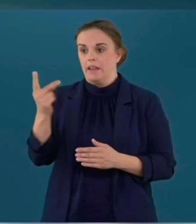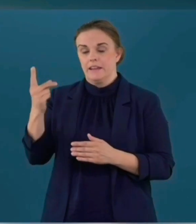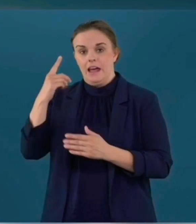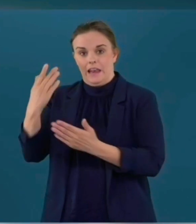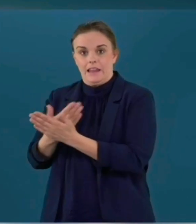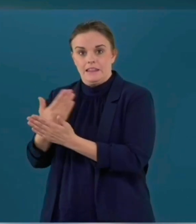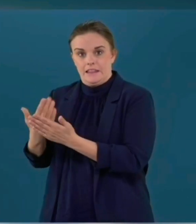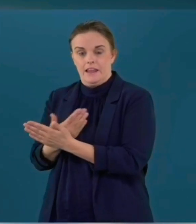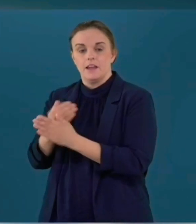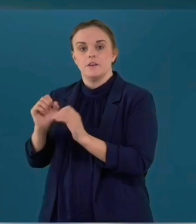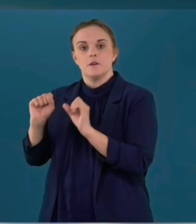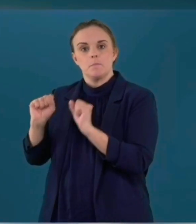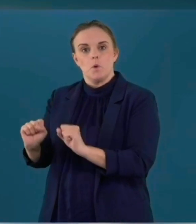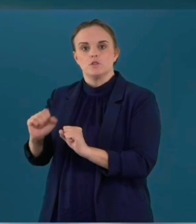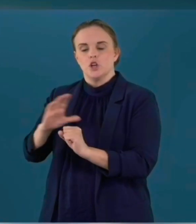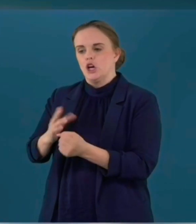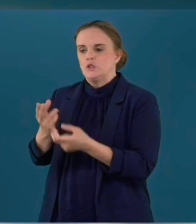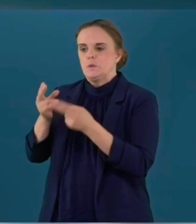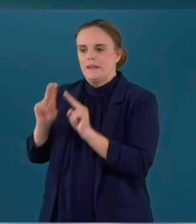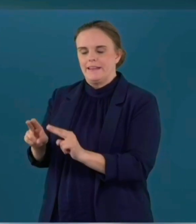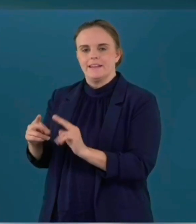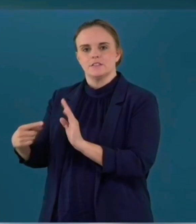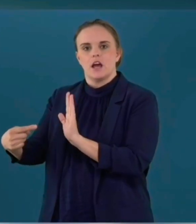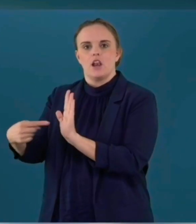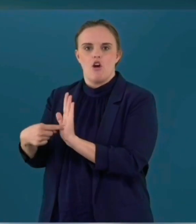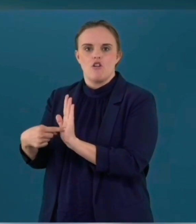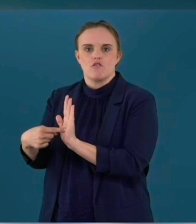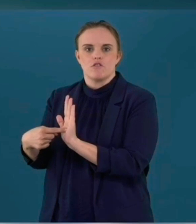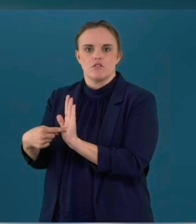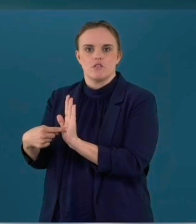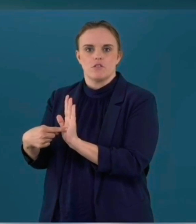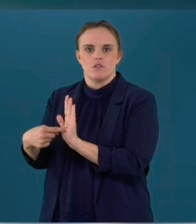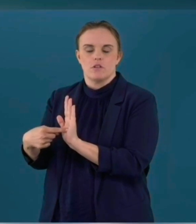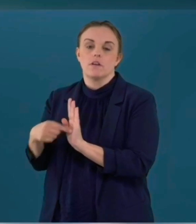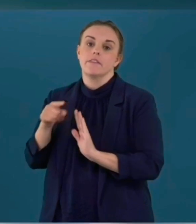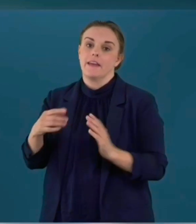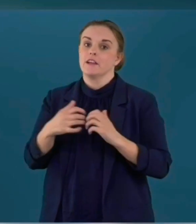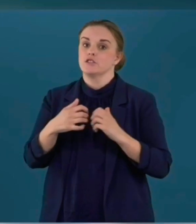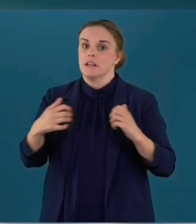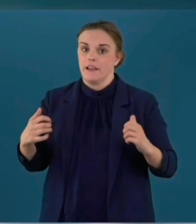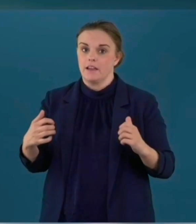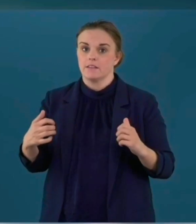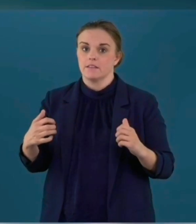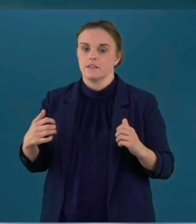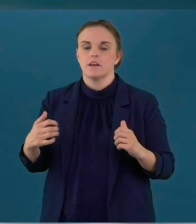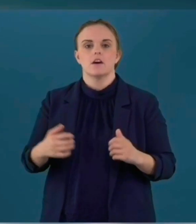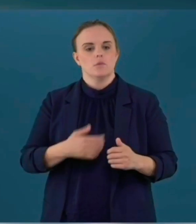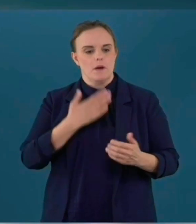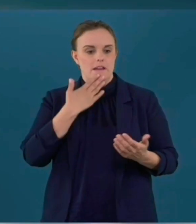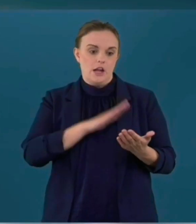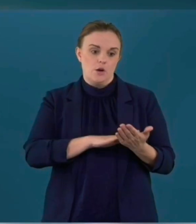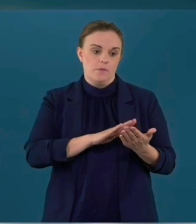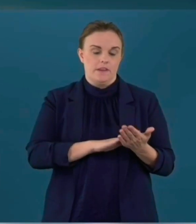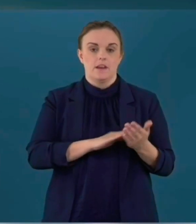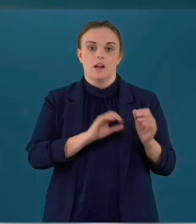shows very clearly in Stockholm now when we give the advice to stay home when you when you can or if you have a slight cold or something a lot of people are